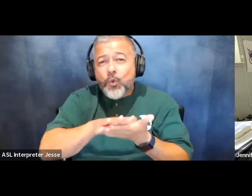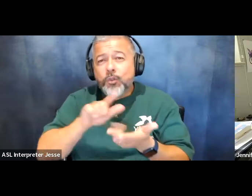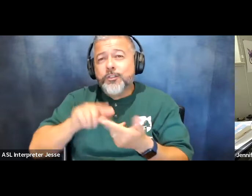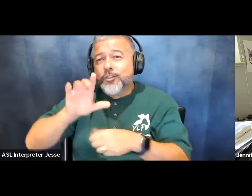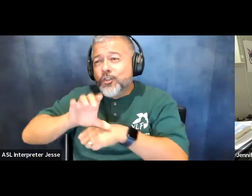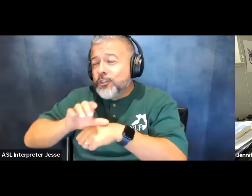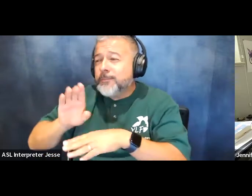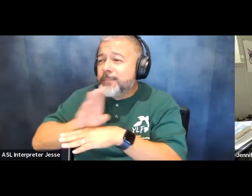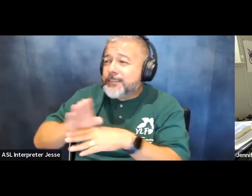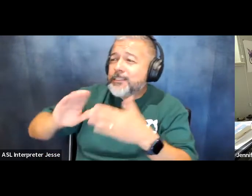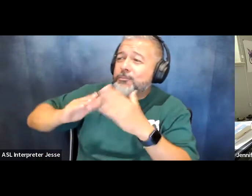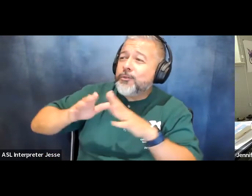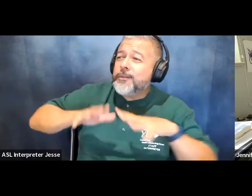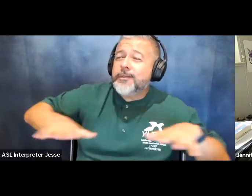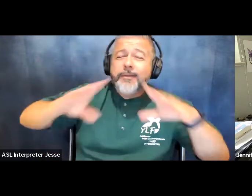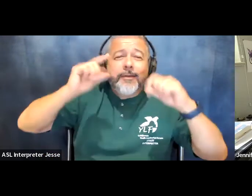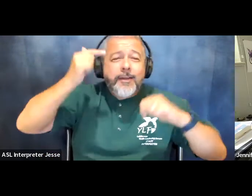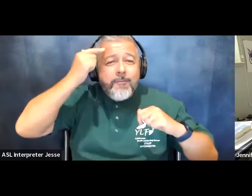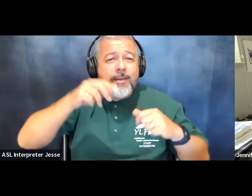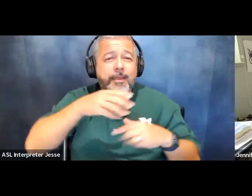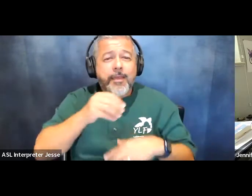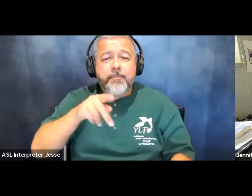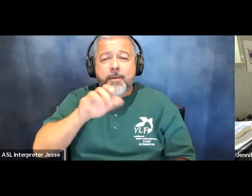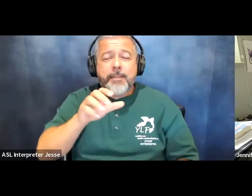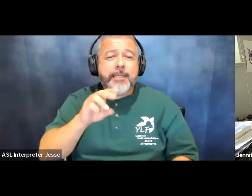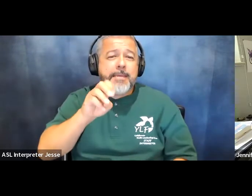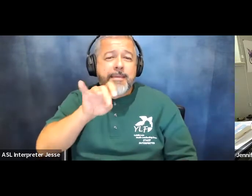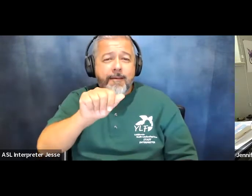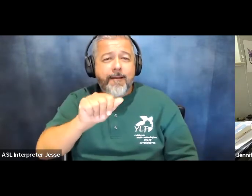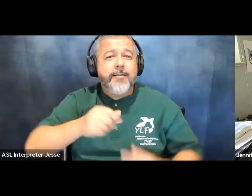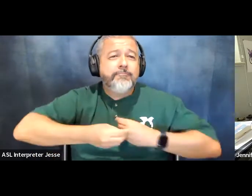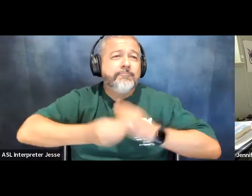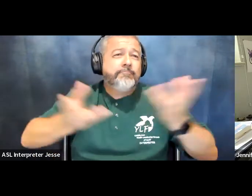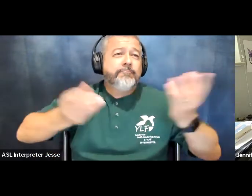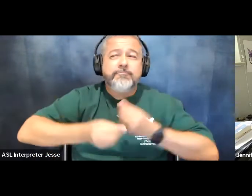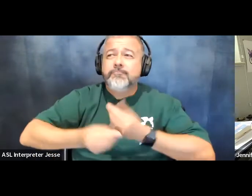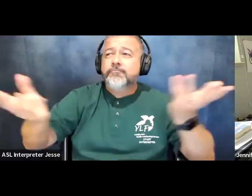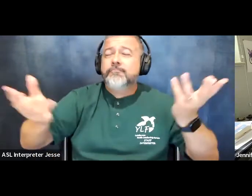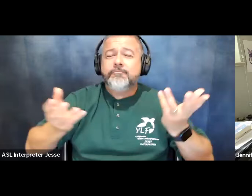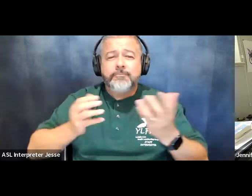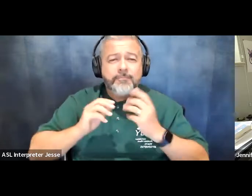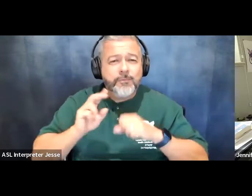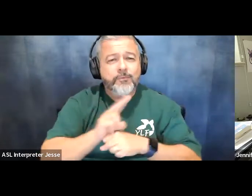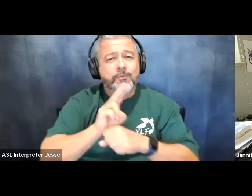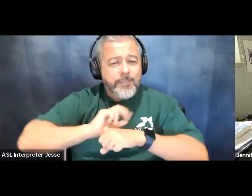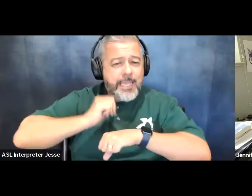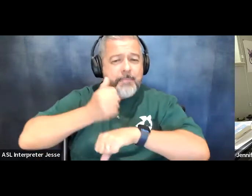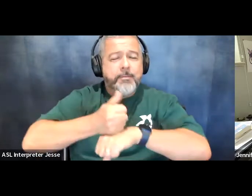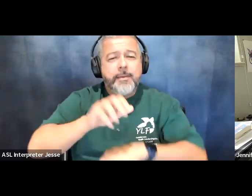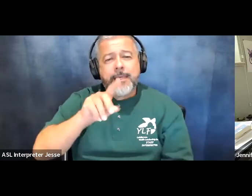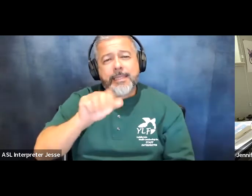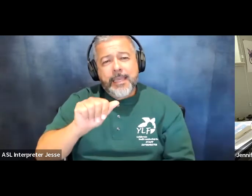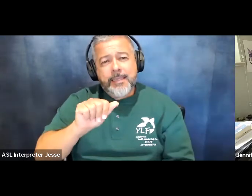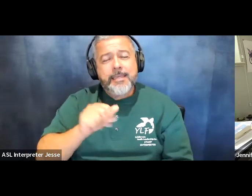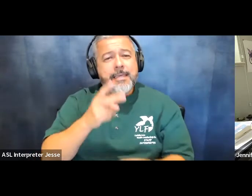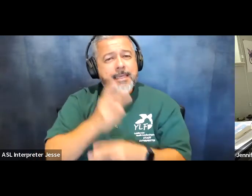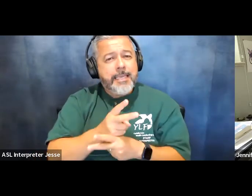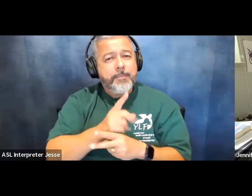communities governments and public media implement the ada keep the promises of the ada by creating